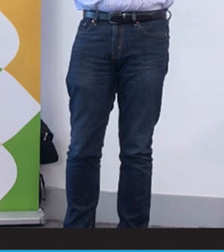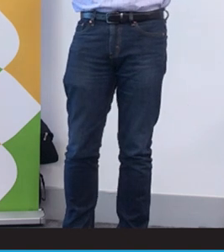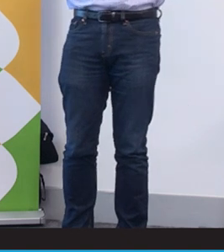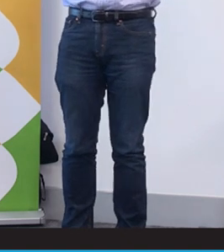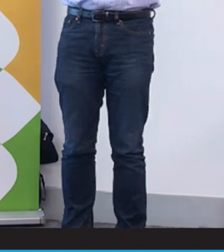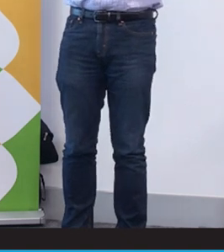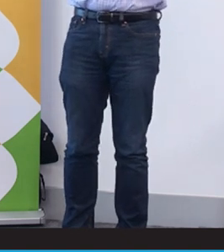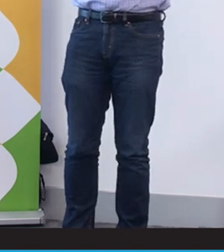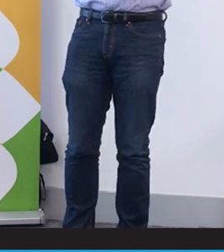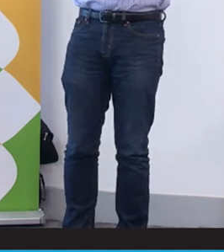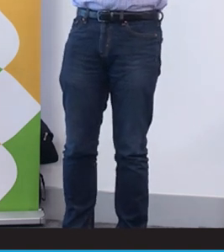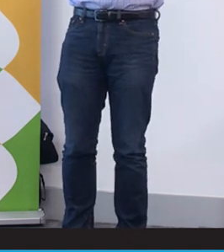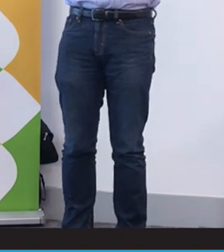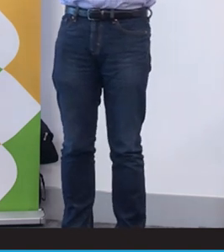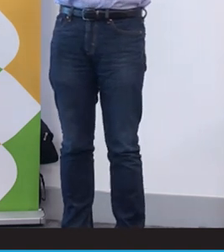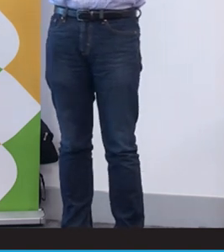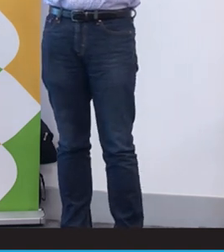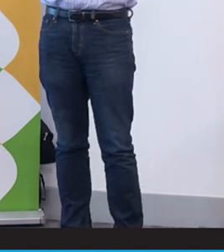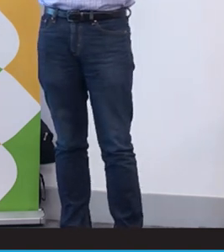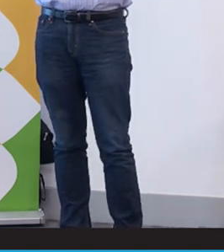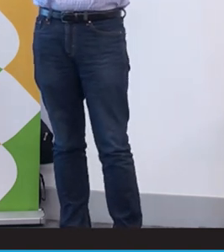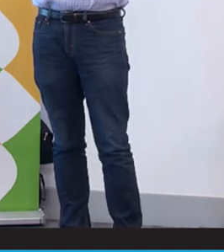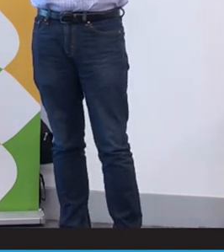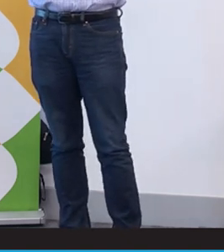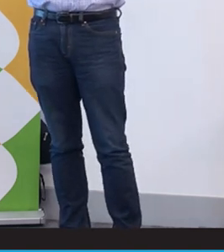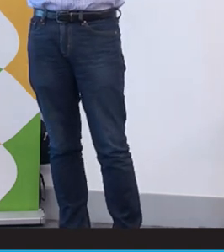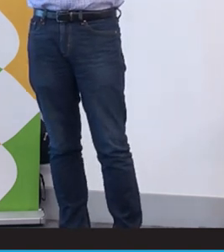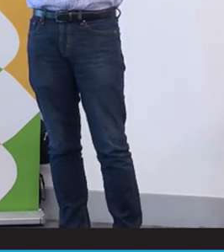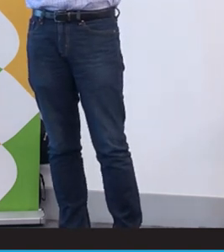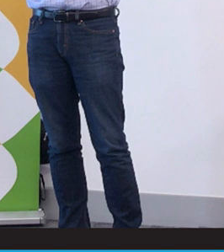disregarded and it's all about speech therapy and cochlear implant and fixing the child.